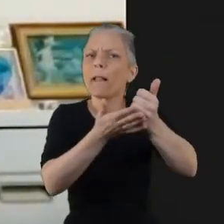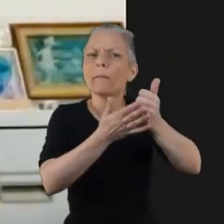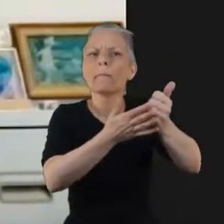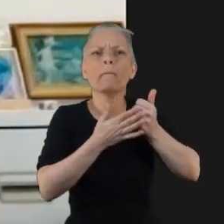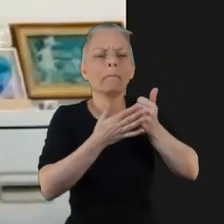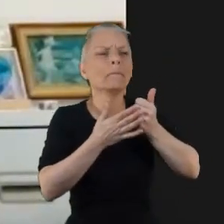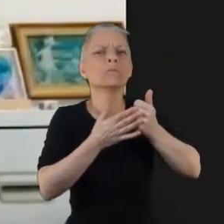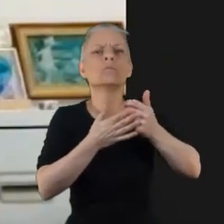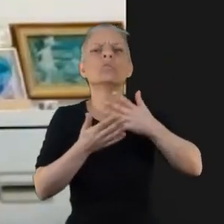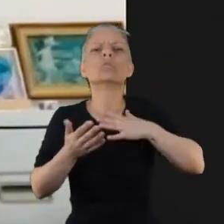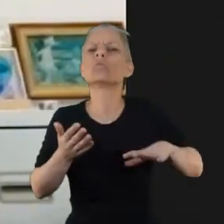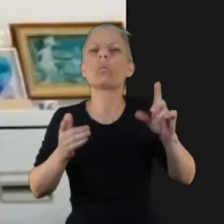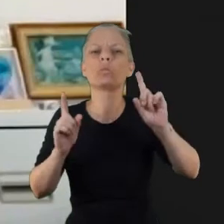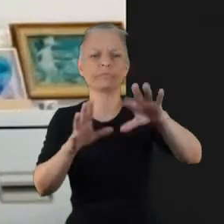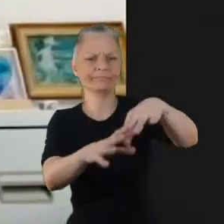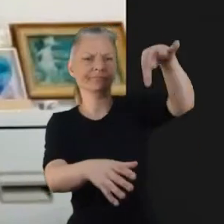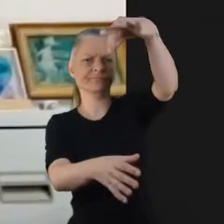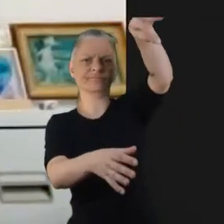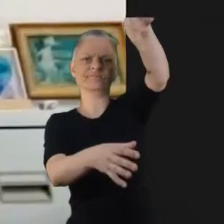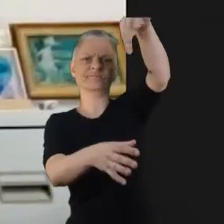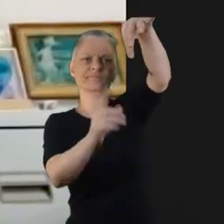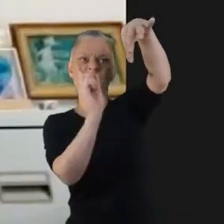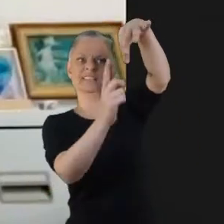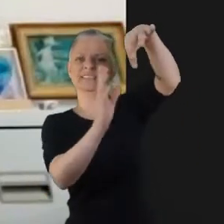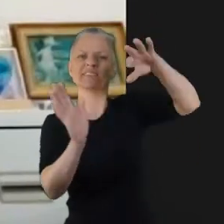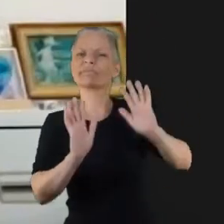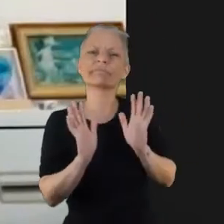I think the third sector contacts were really really helpful to hear about.